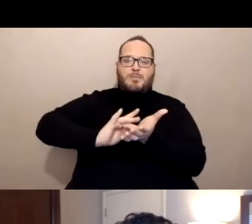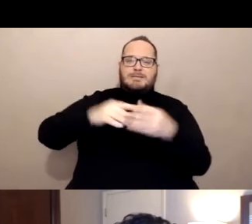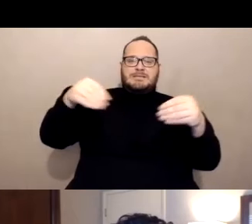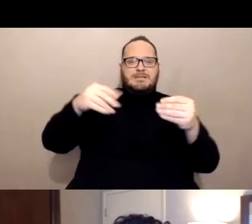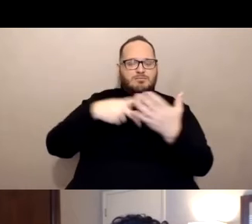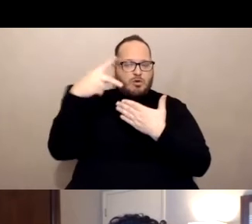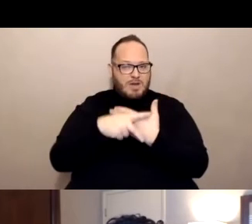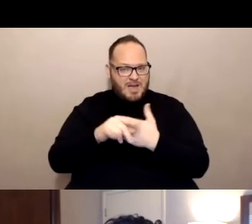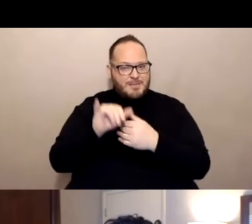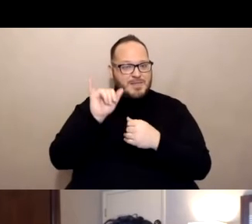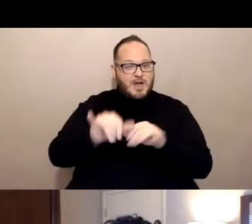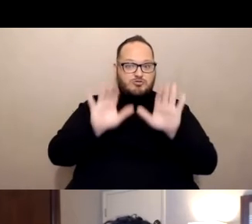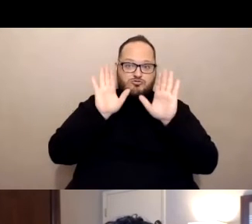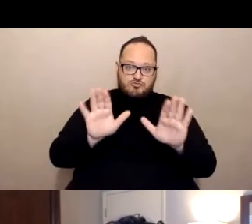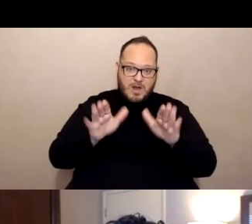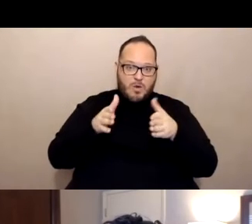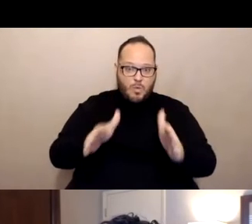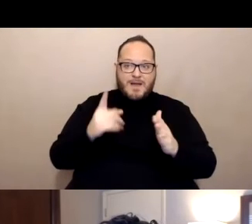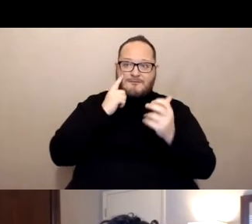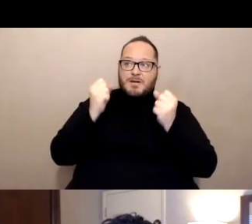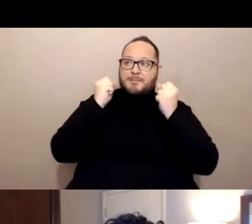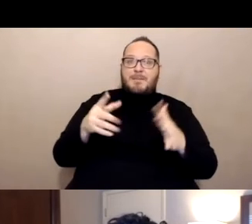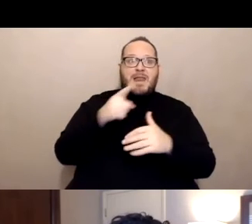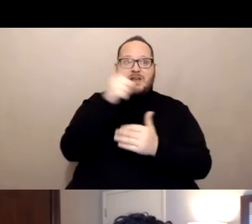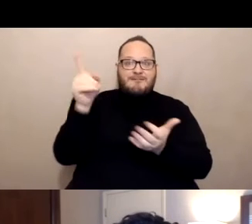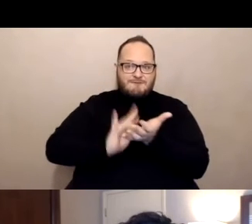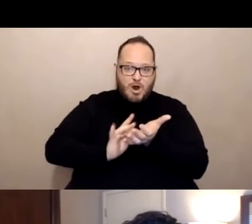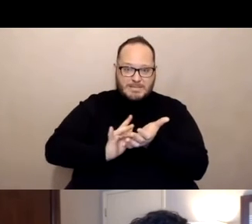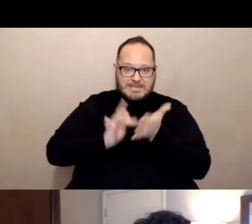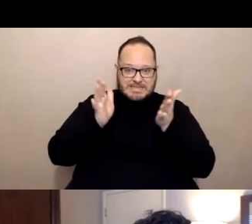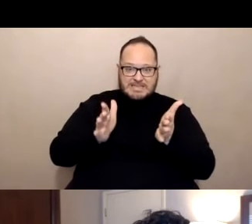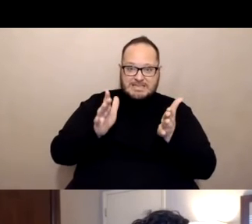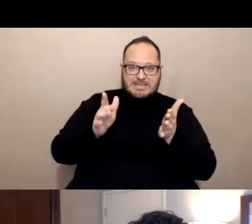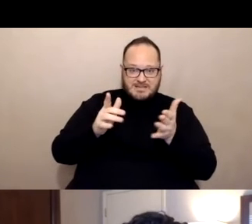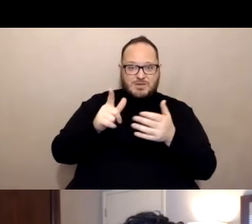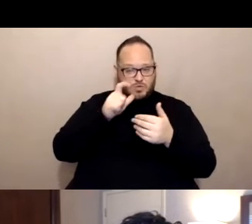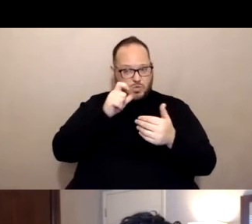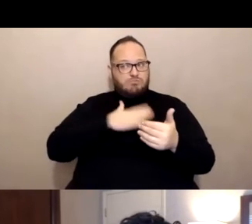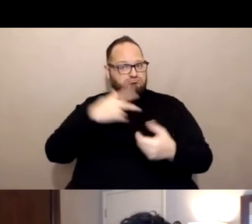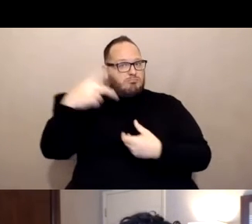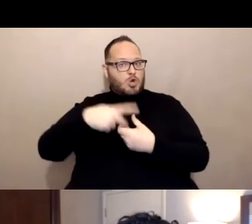for this federal retail pharmacies participating in the program and that are providing vaccinations across the state.